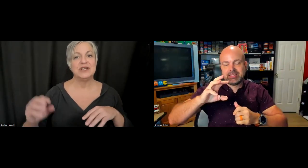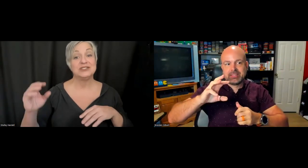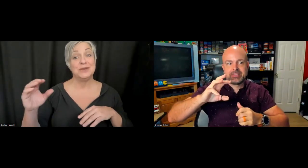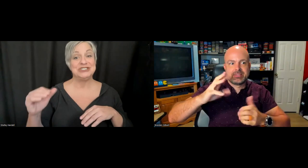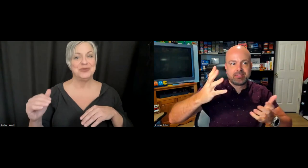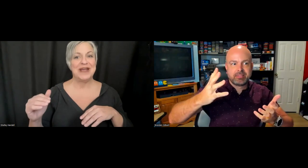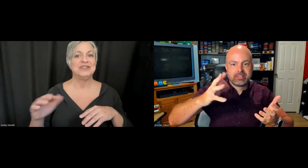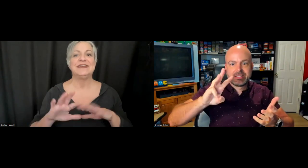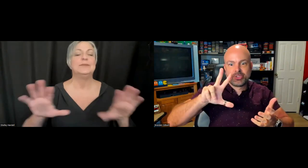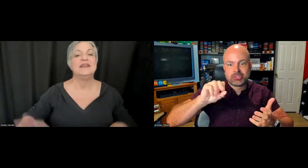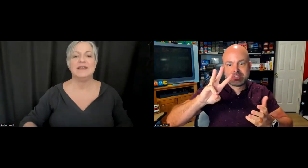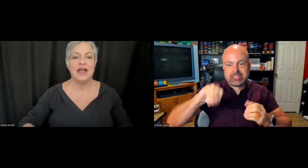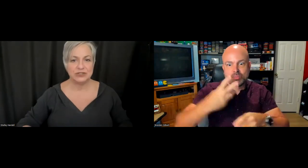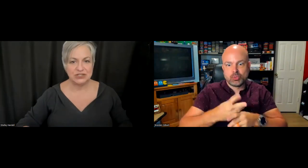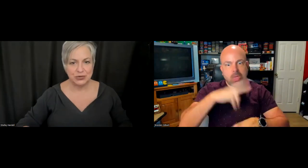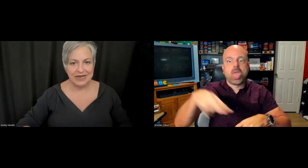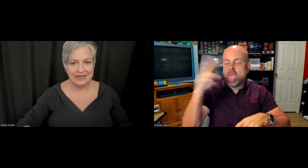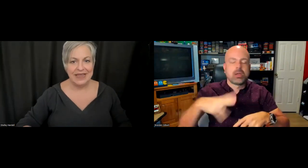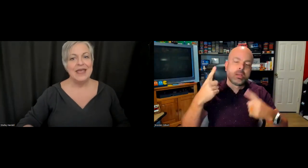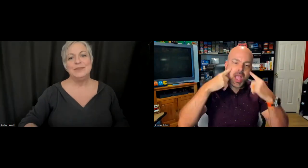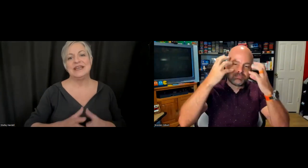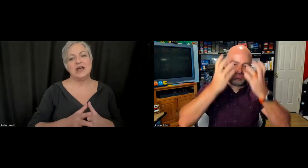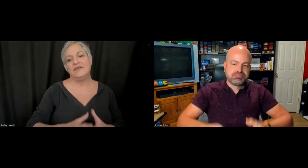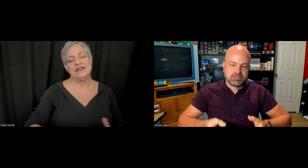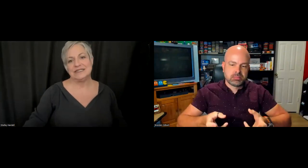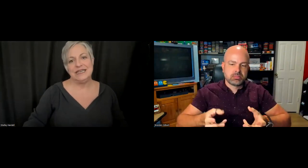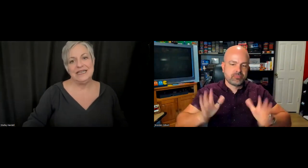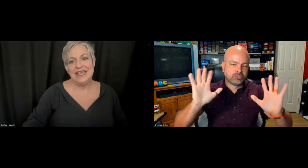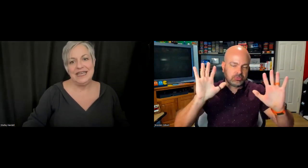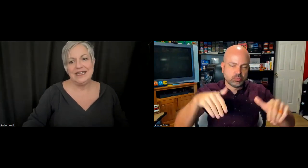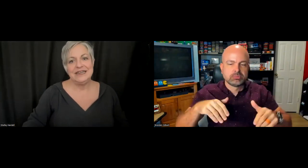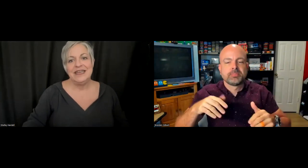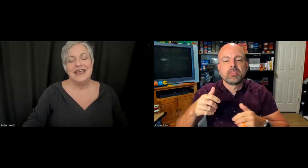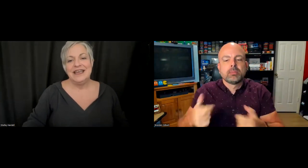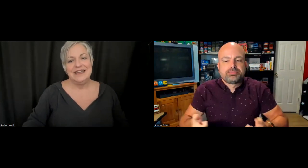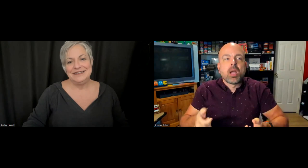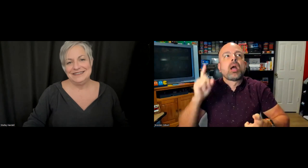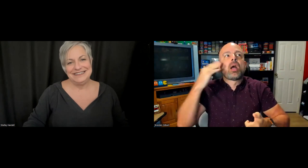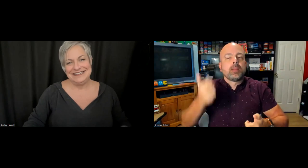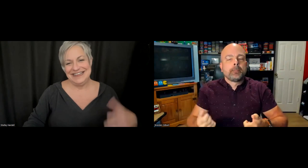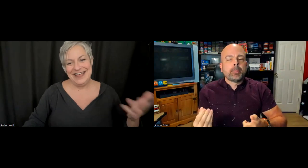not so much interaction that it covers the screen. Obviously, in